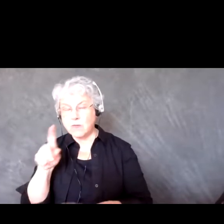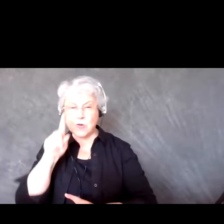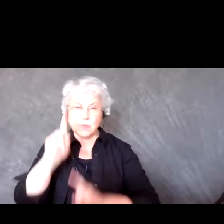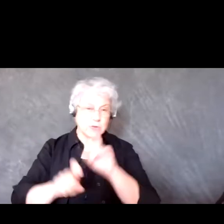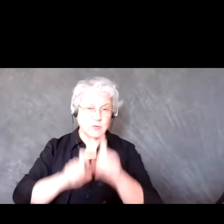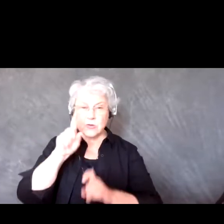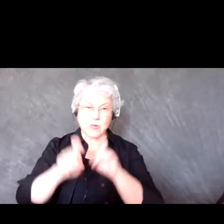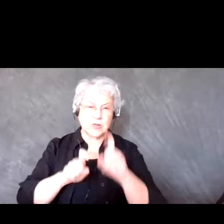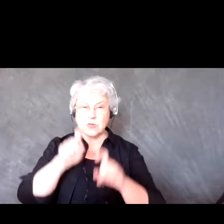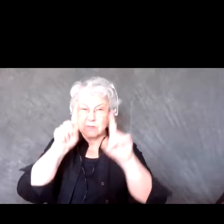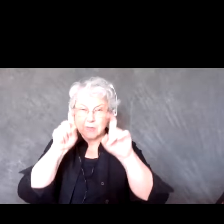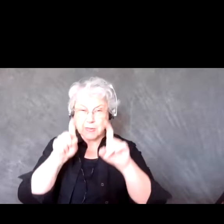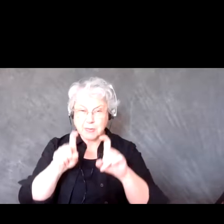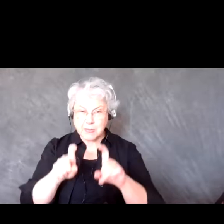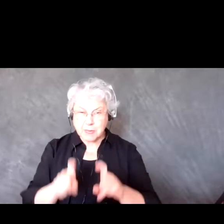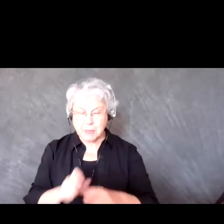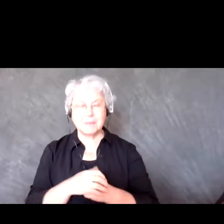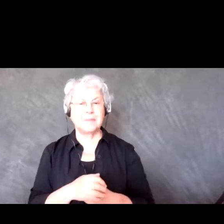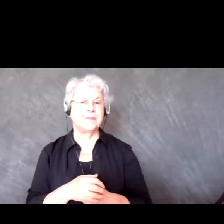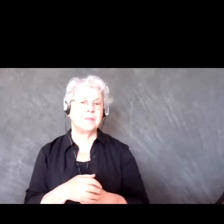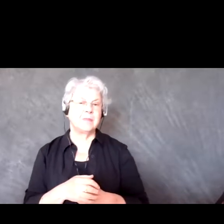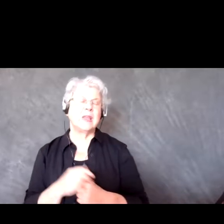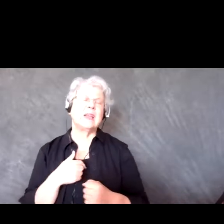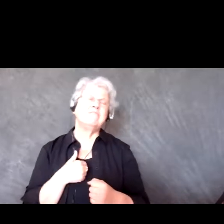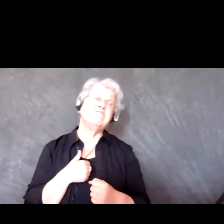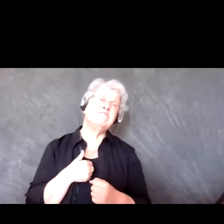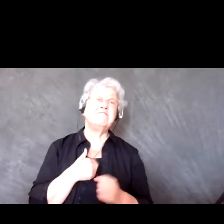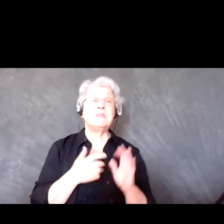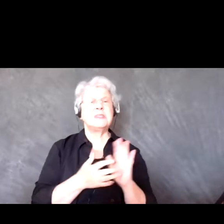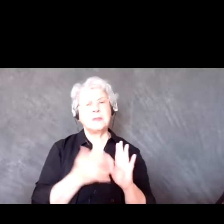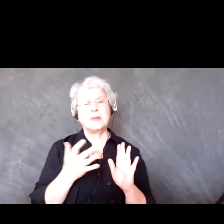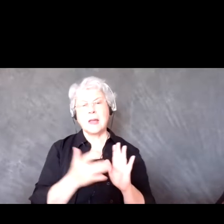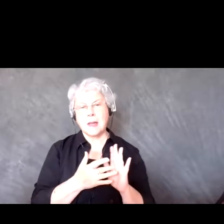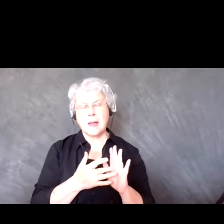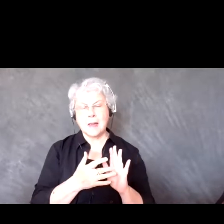I occasionally use the polling feature, I don't use it a lot.